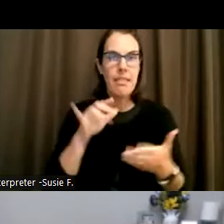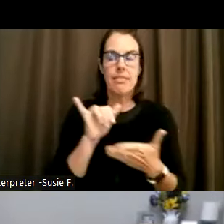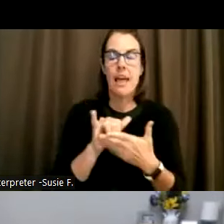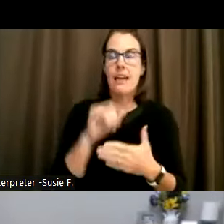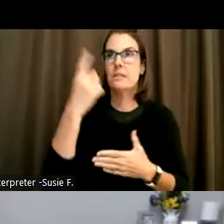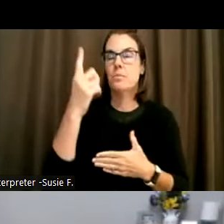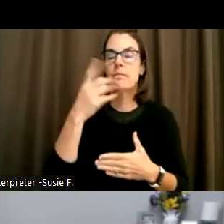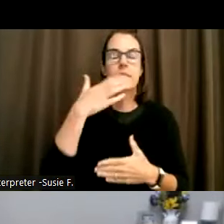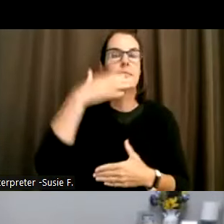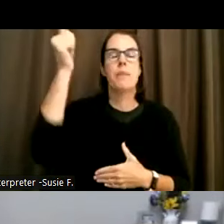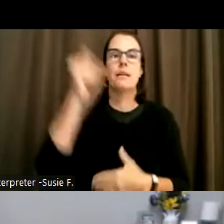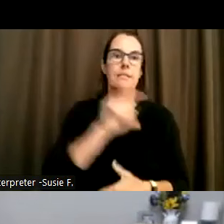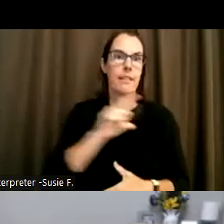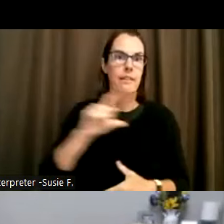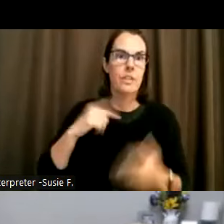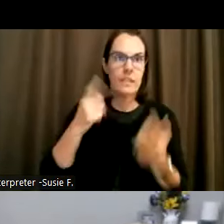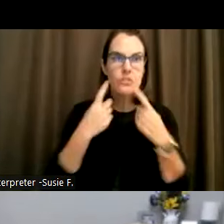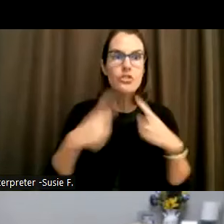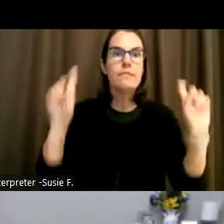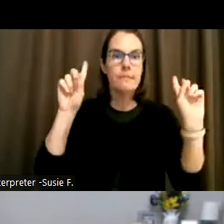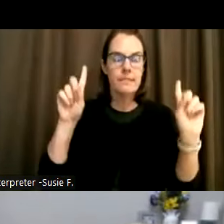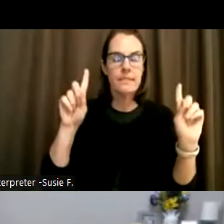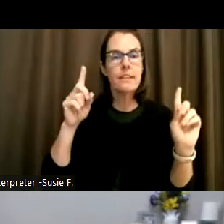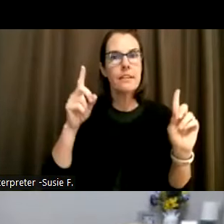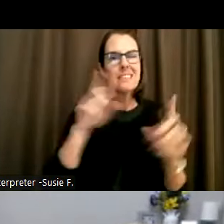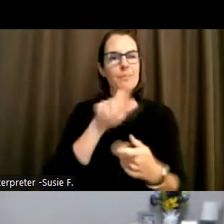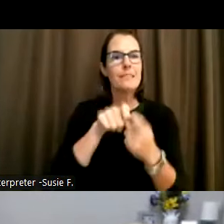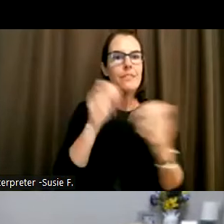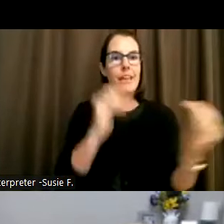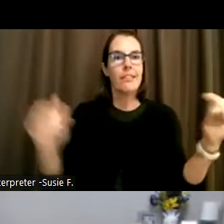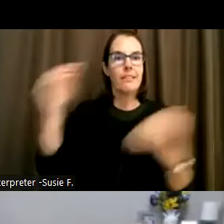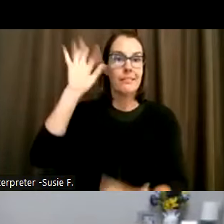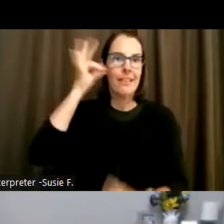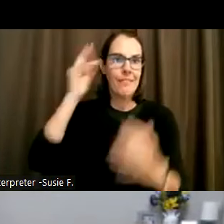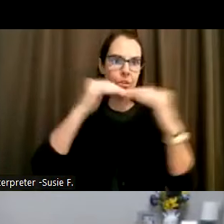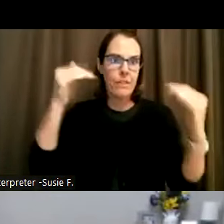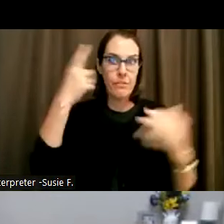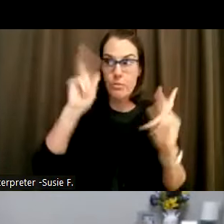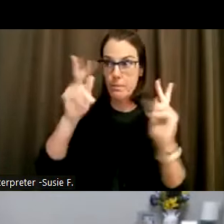achievements at a federal level for people with disabilities. There's nothing that's really comparable.